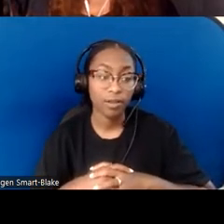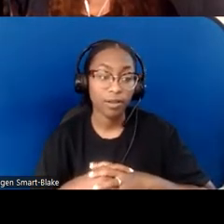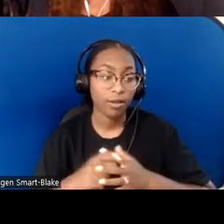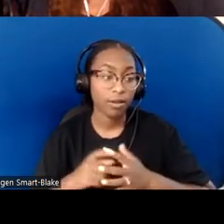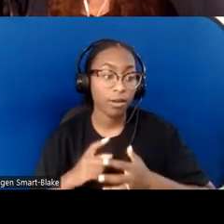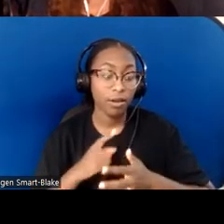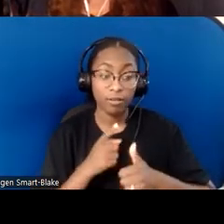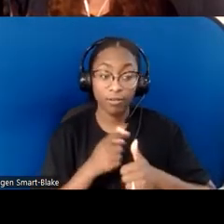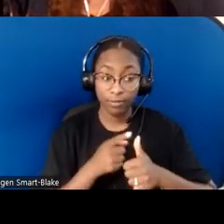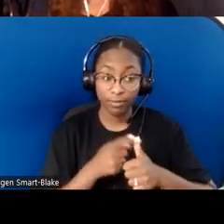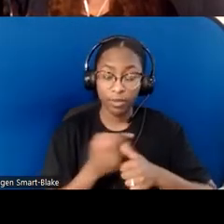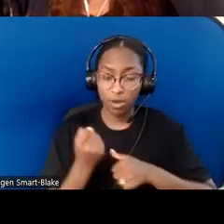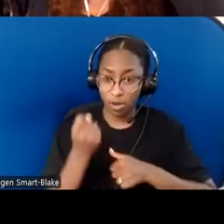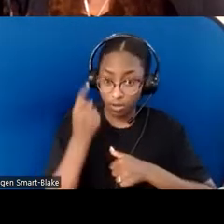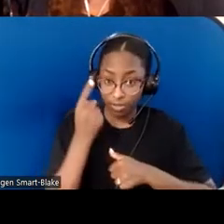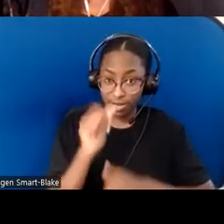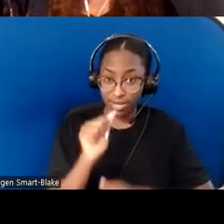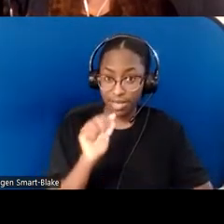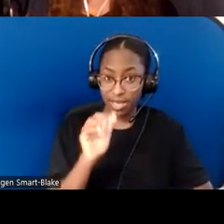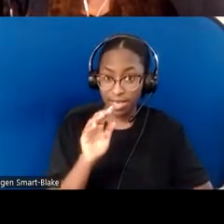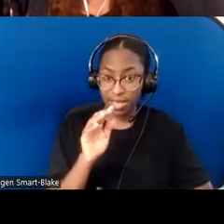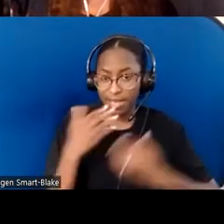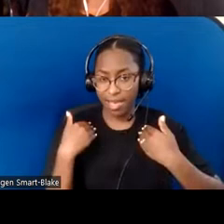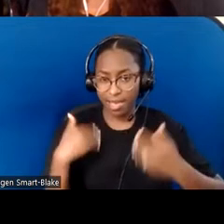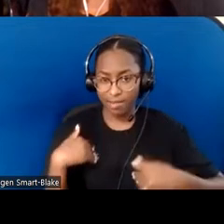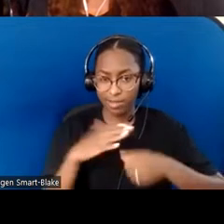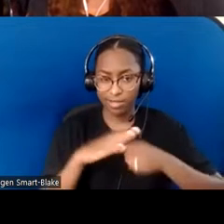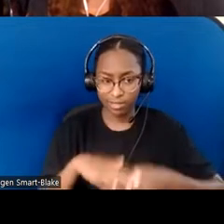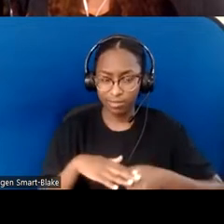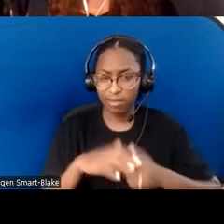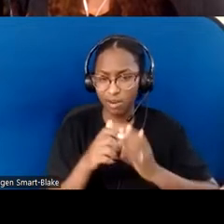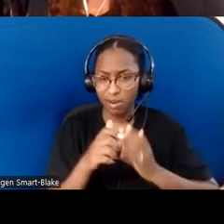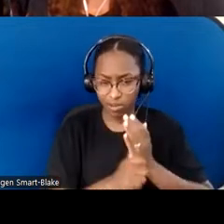and then the toolkit, there are links. You'll get the link at the end, although I think we'll end up